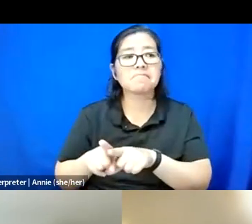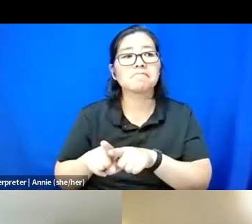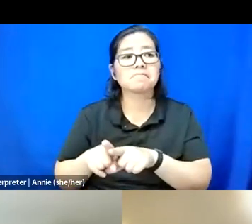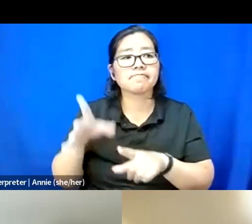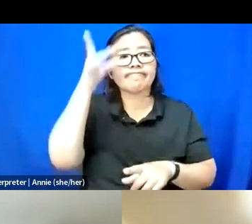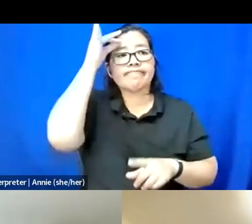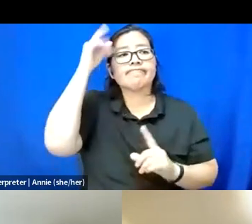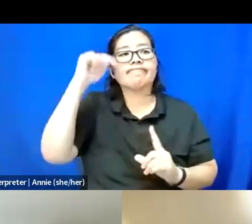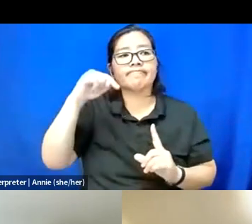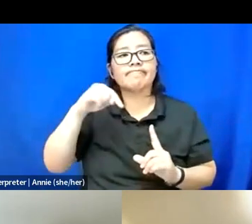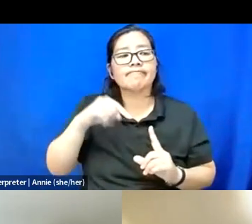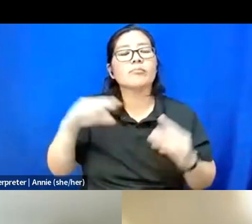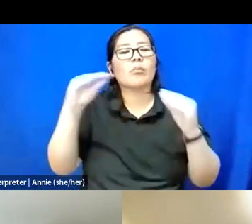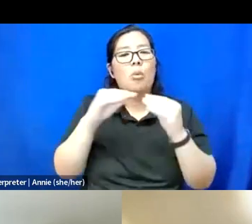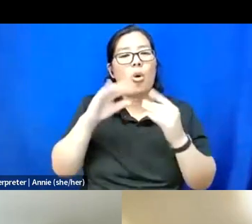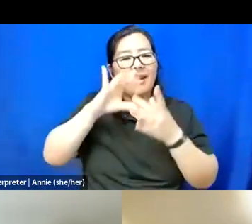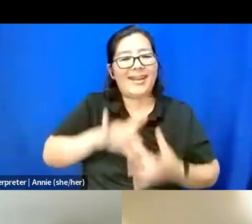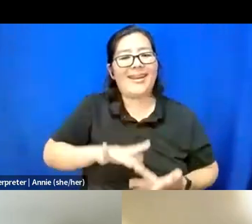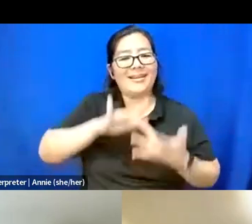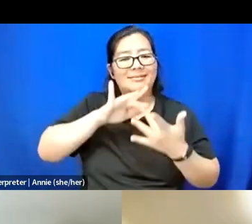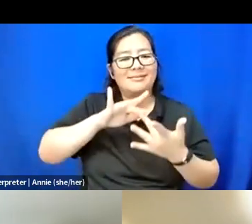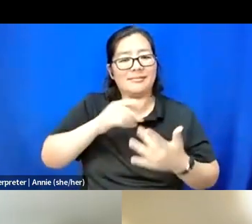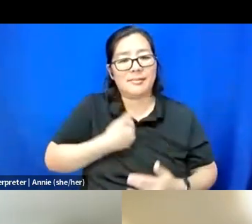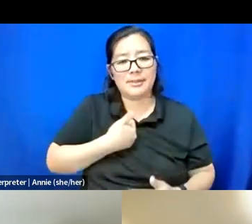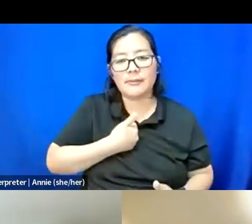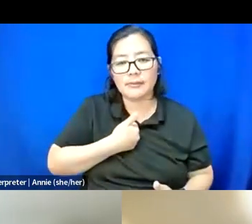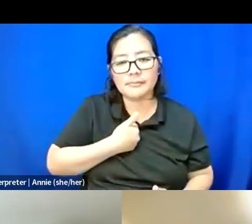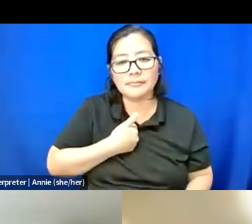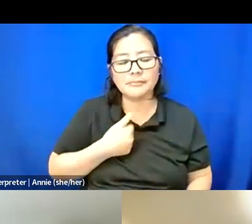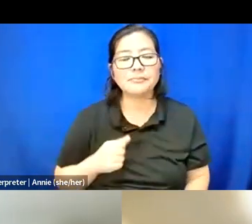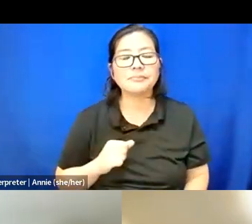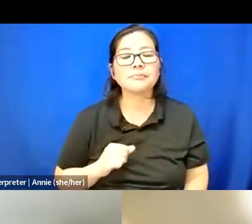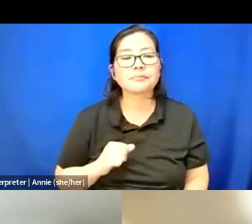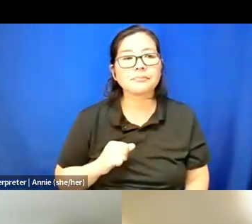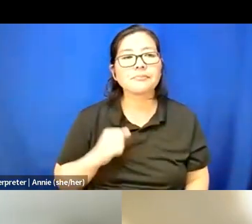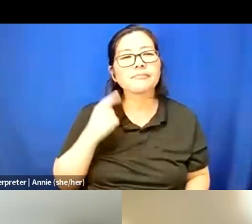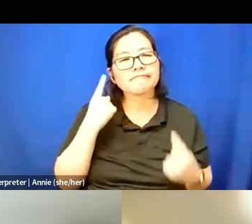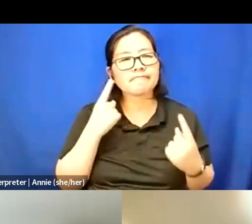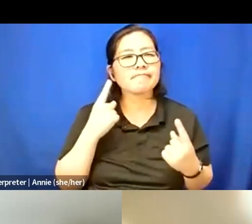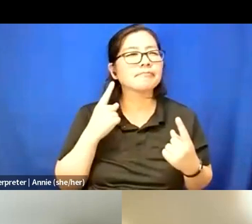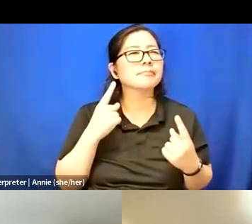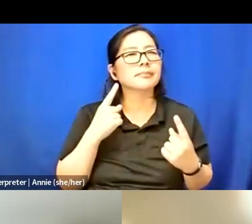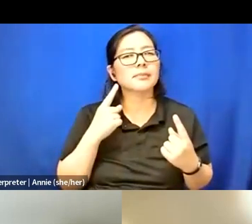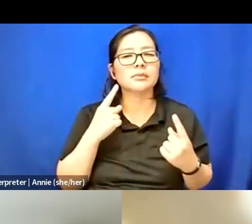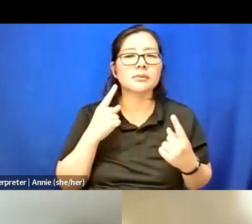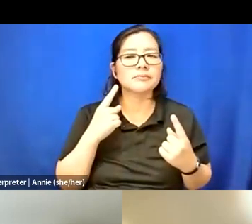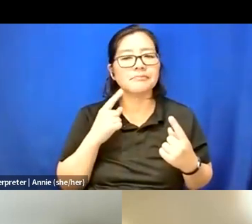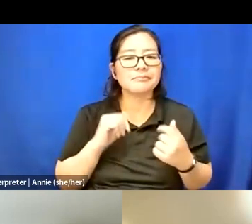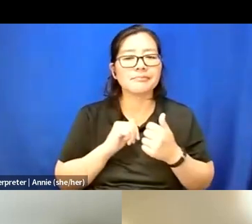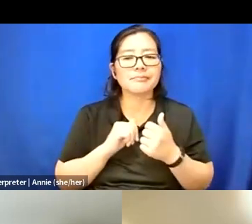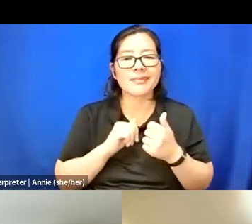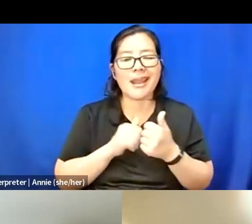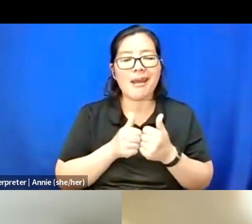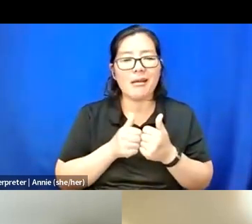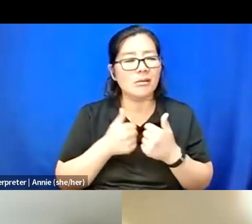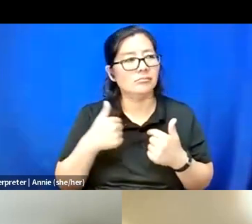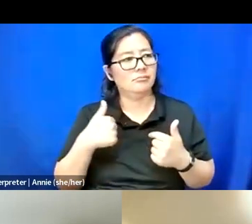more connected with myself and thinking about the ways that I like to produce my art